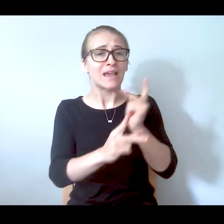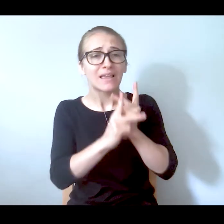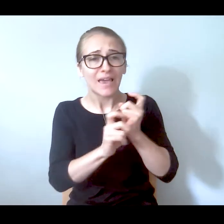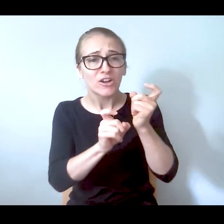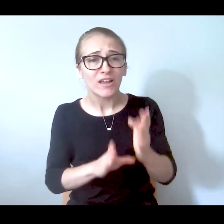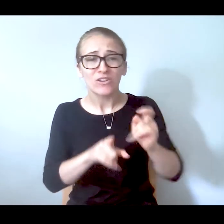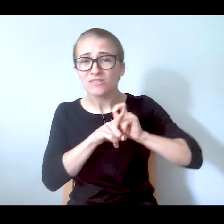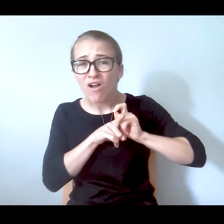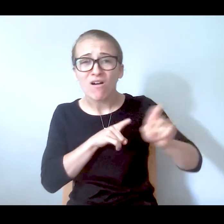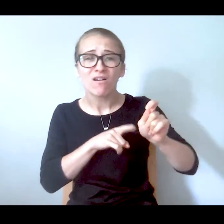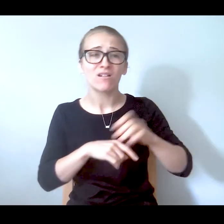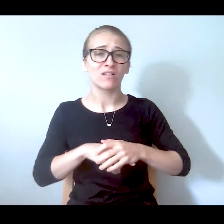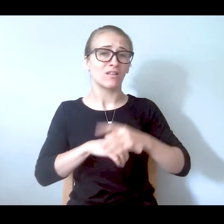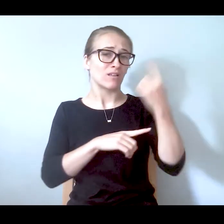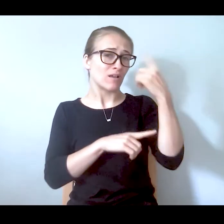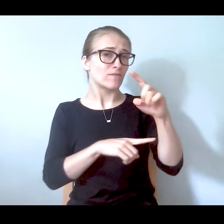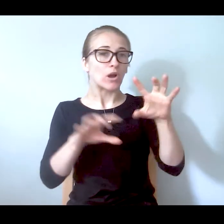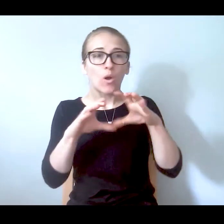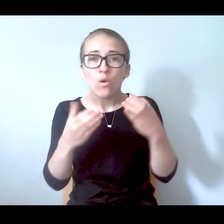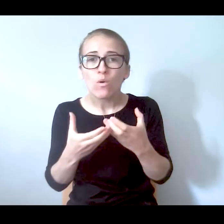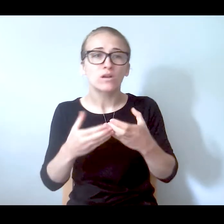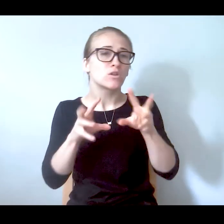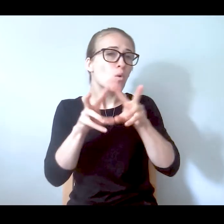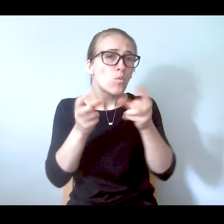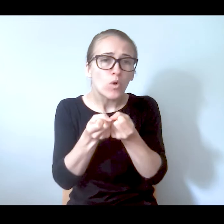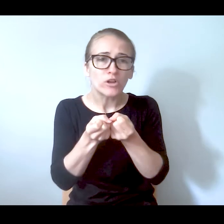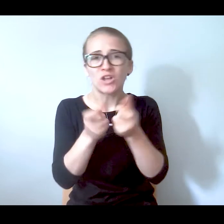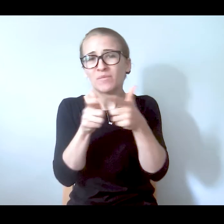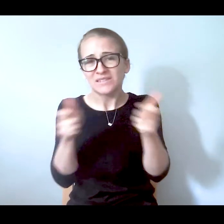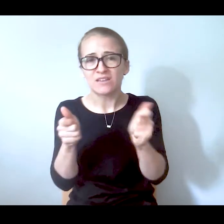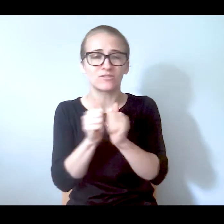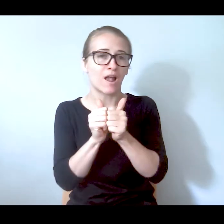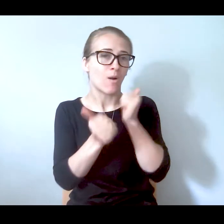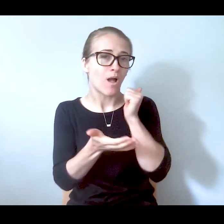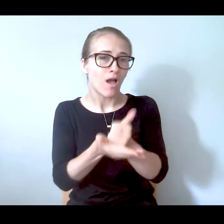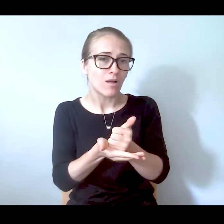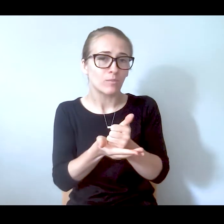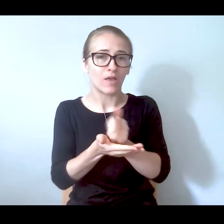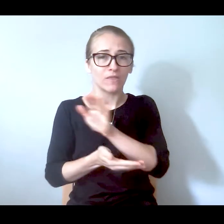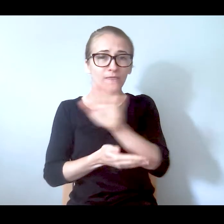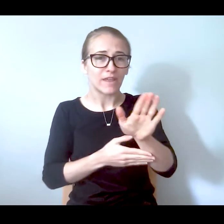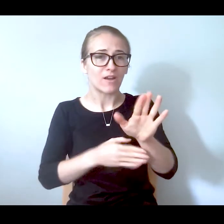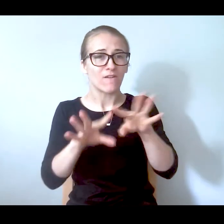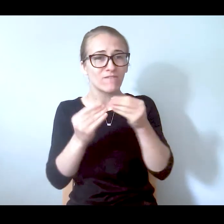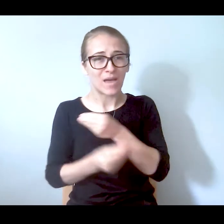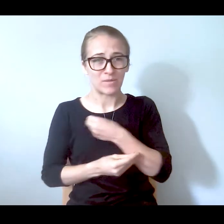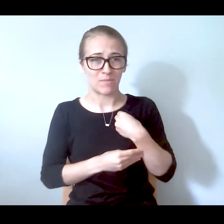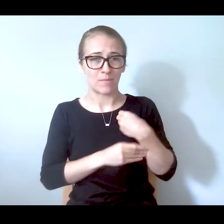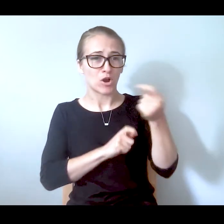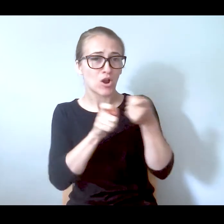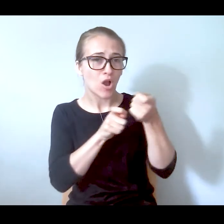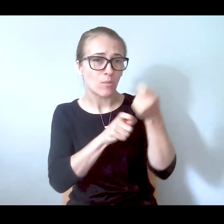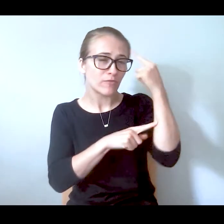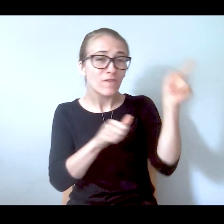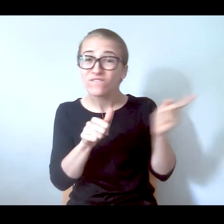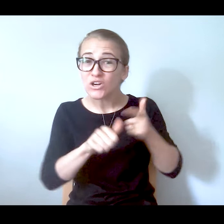classes on how to help their loved one cope because